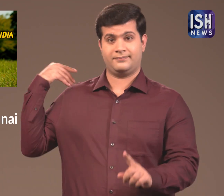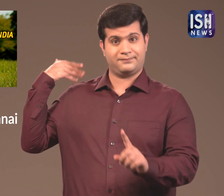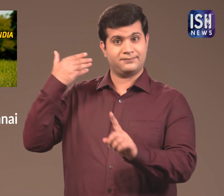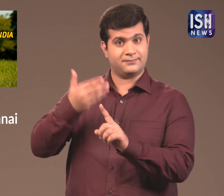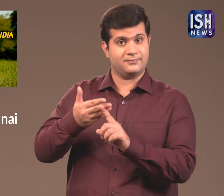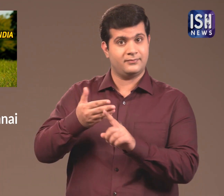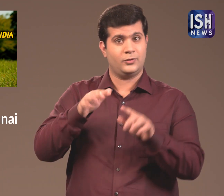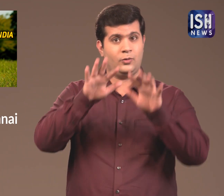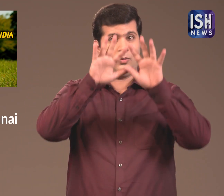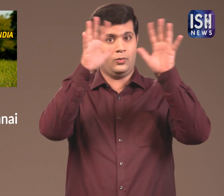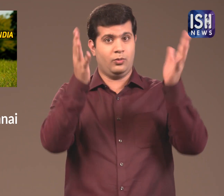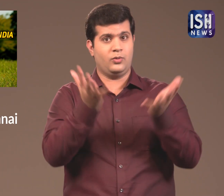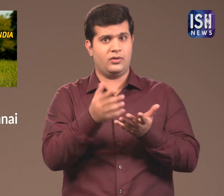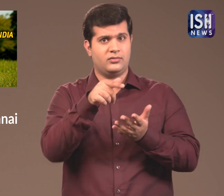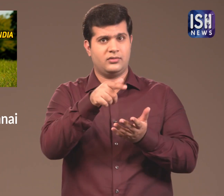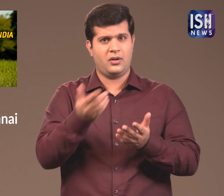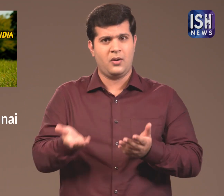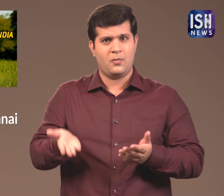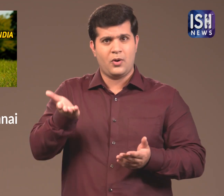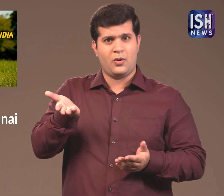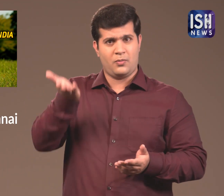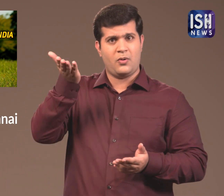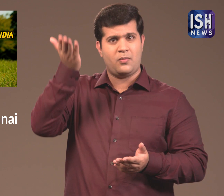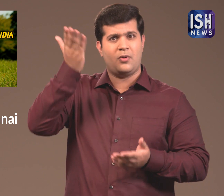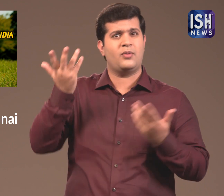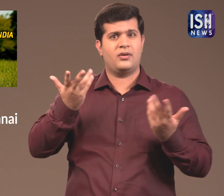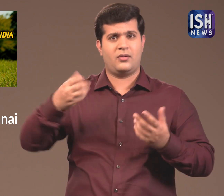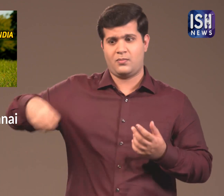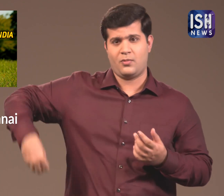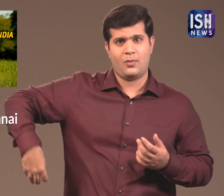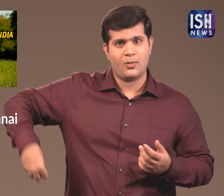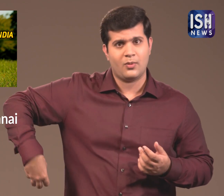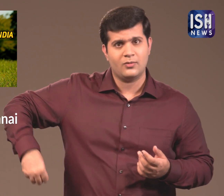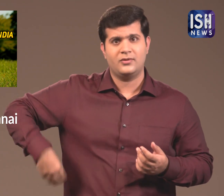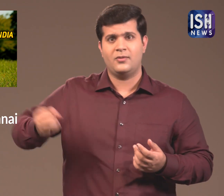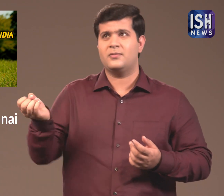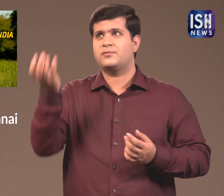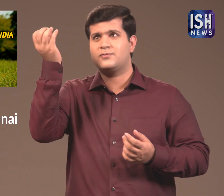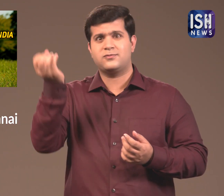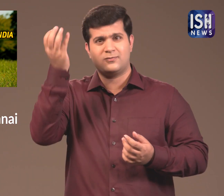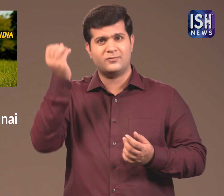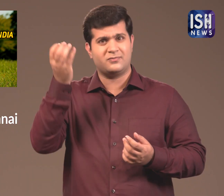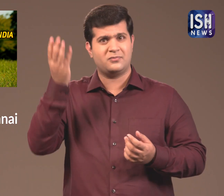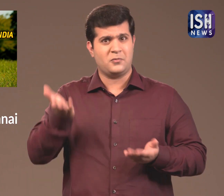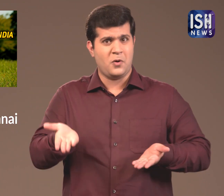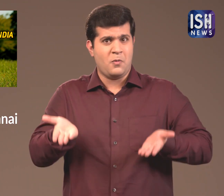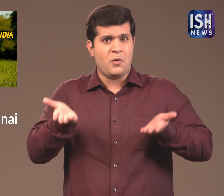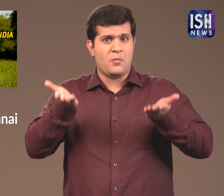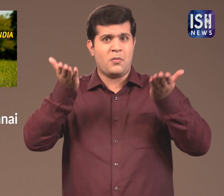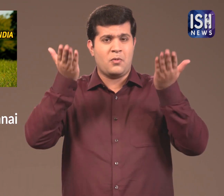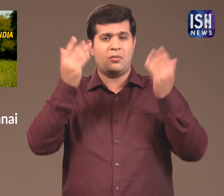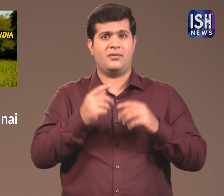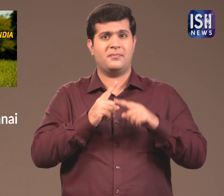For a long time, in the world pollution levels have been on the rise.